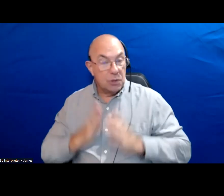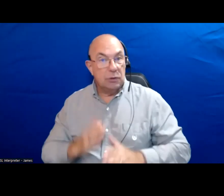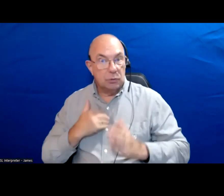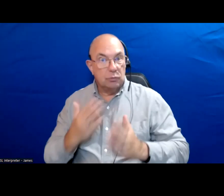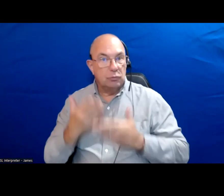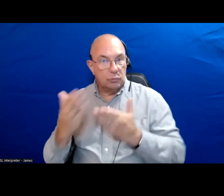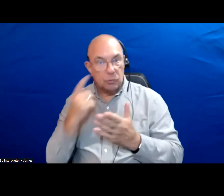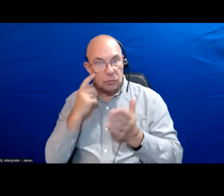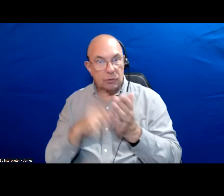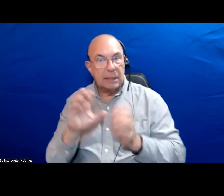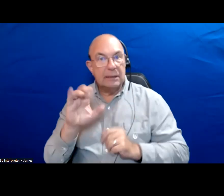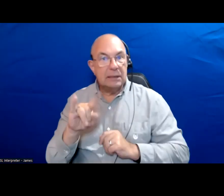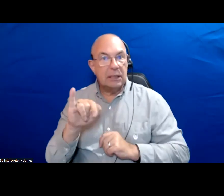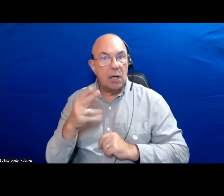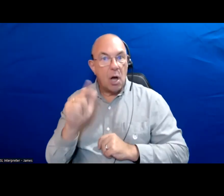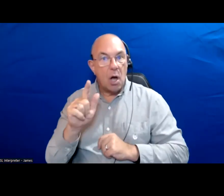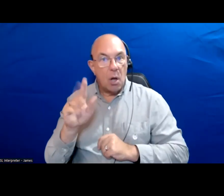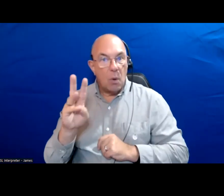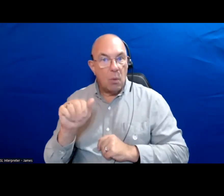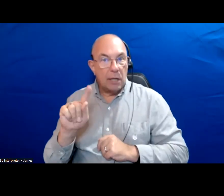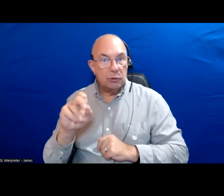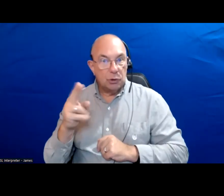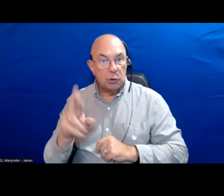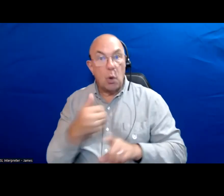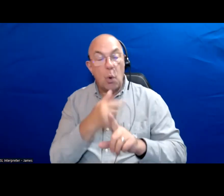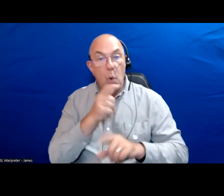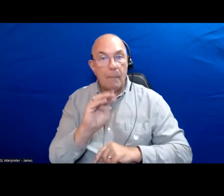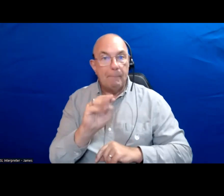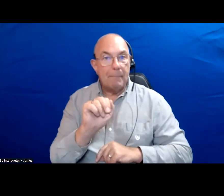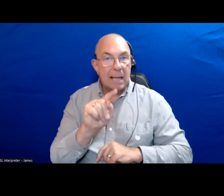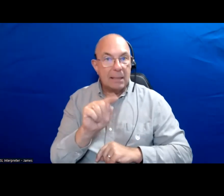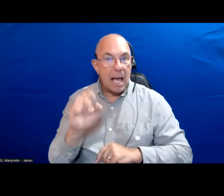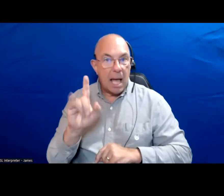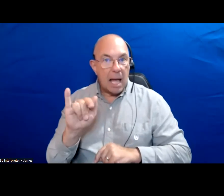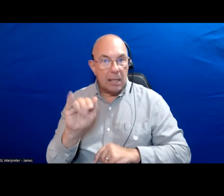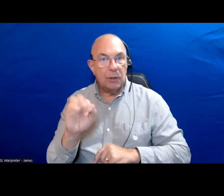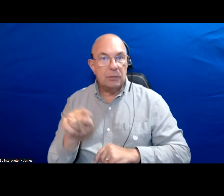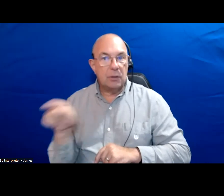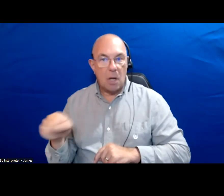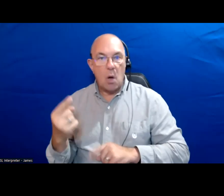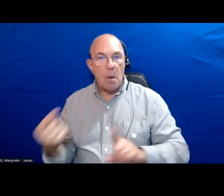out City Hall watch room by -- (Away from mic).